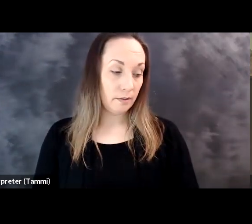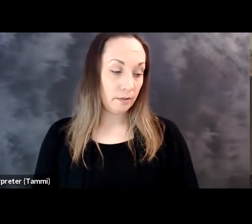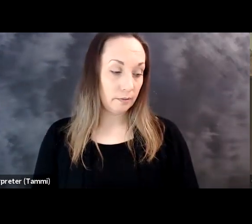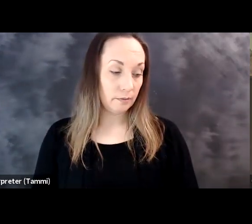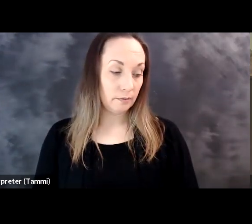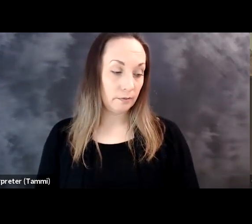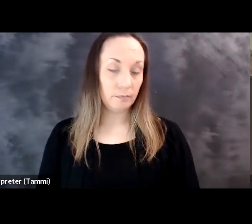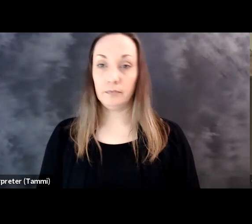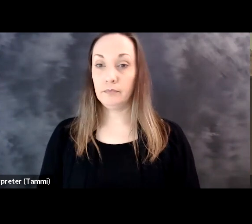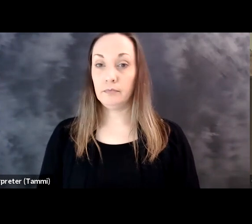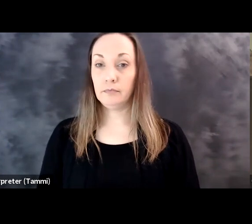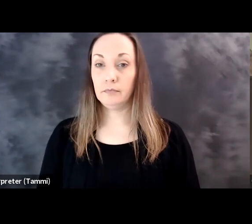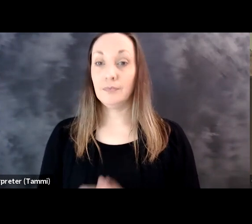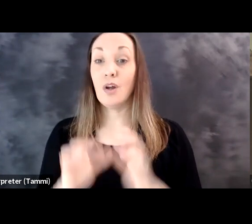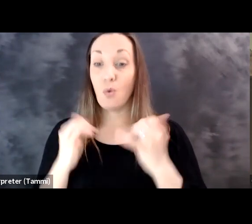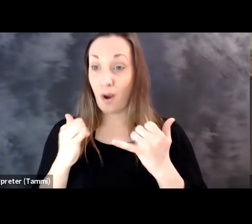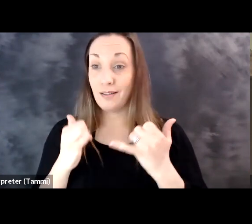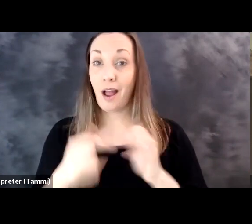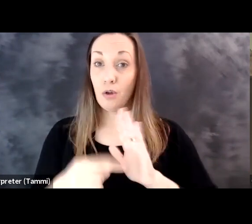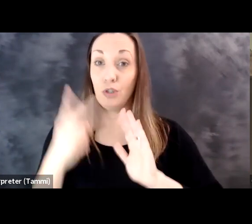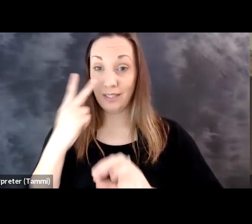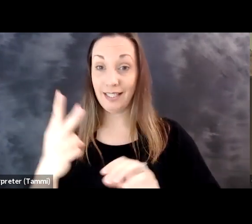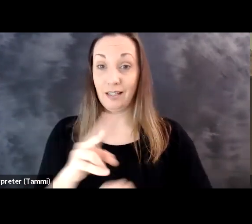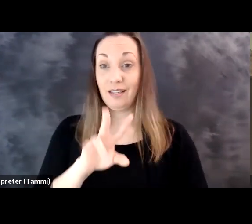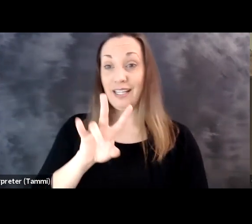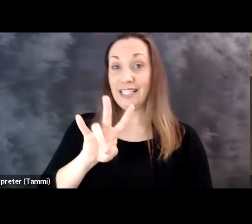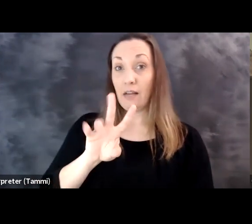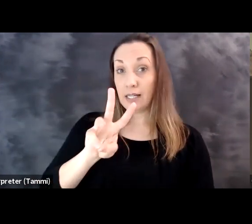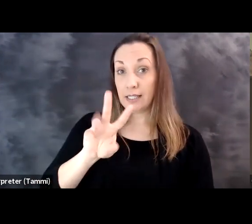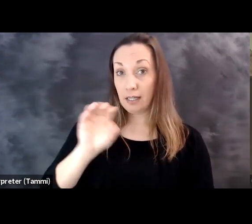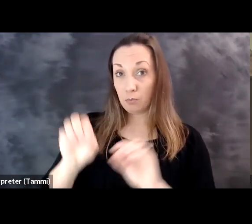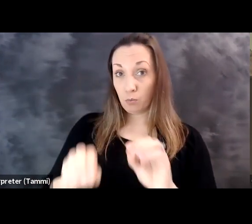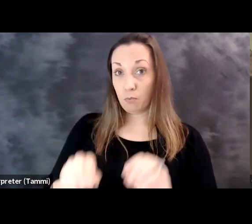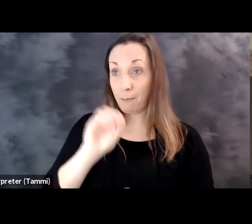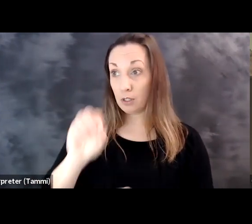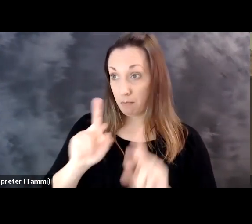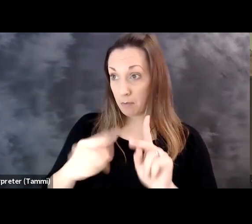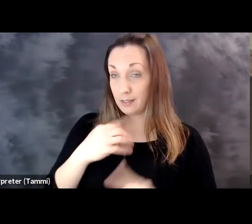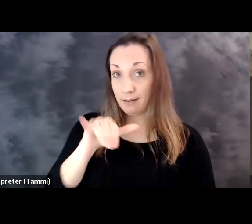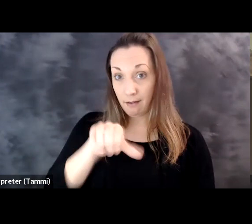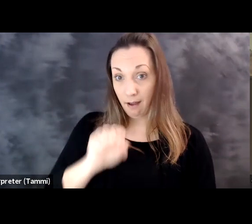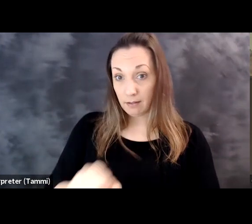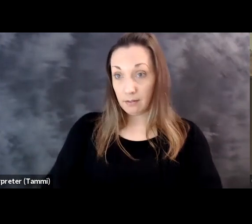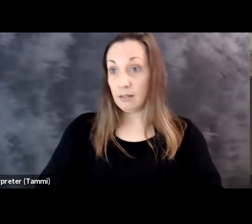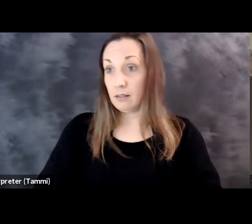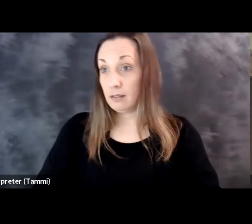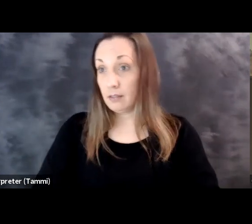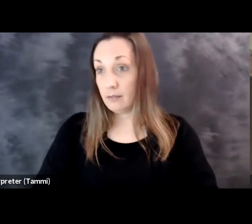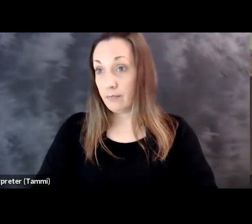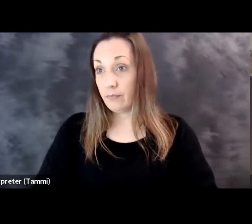Okay. So we're going to share the results and